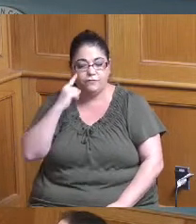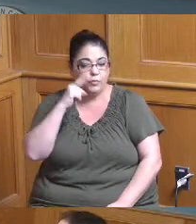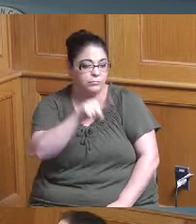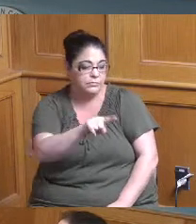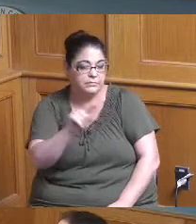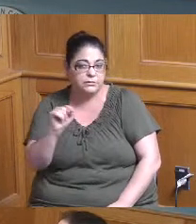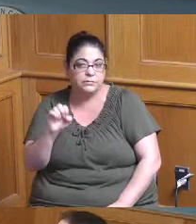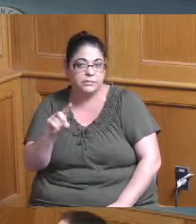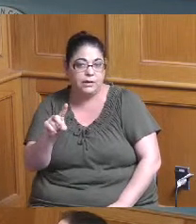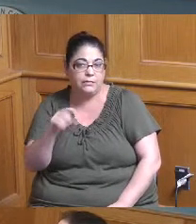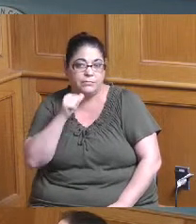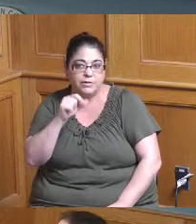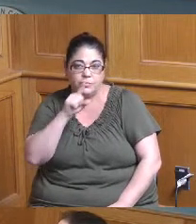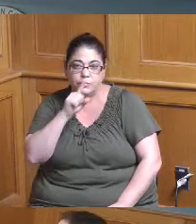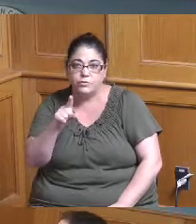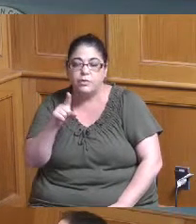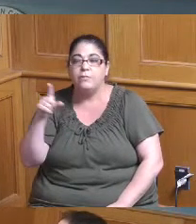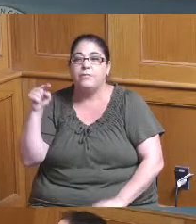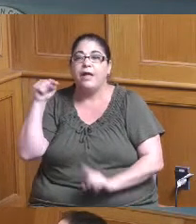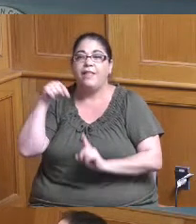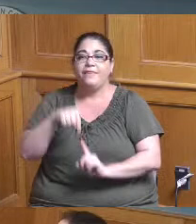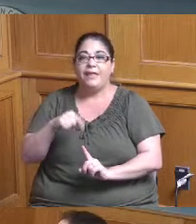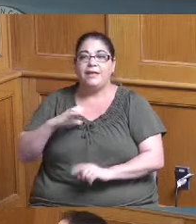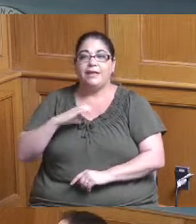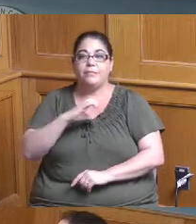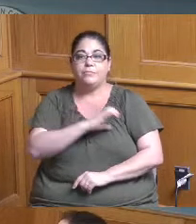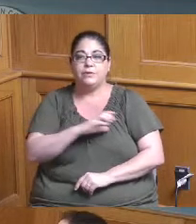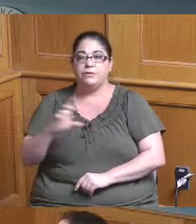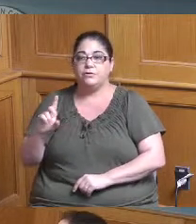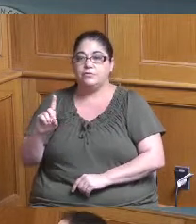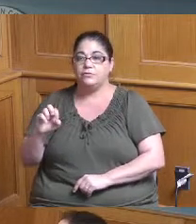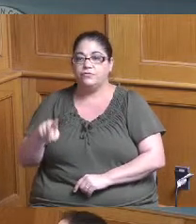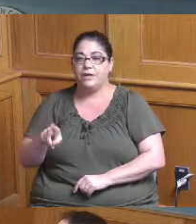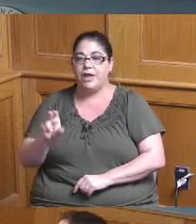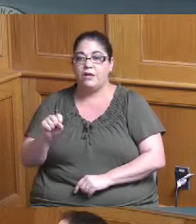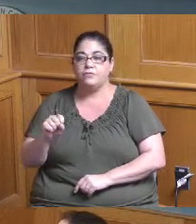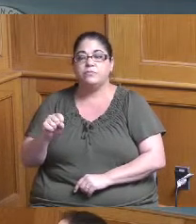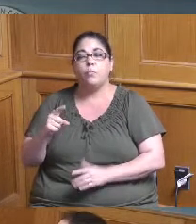and this kind of gets it a question I think the Commissioner Driehaus was asking about the the